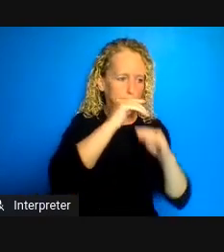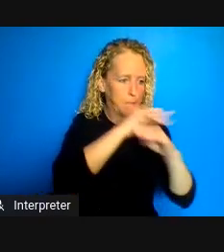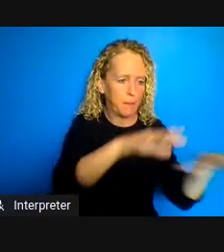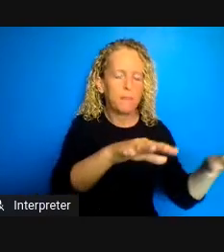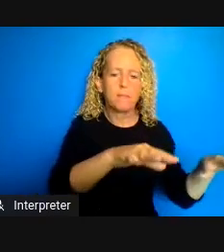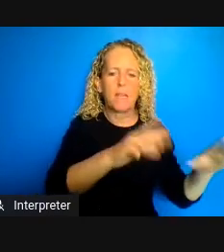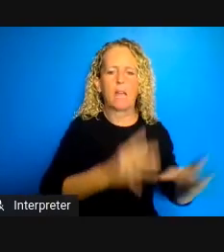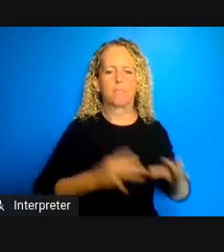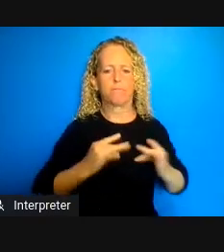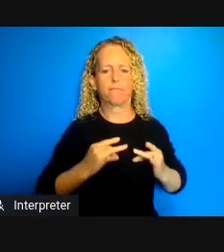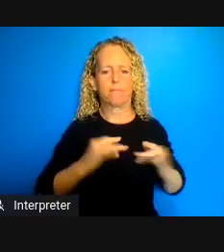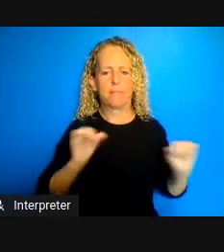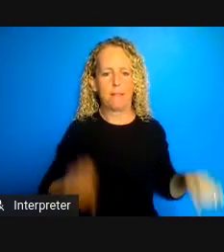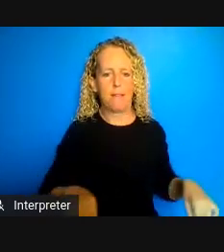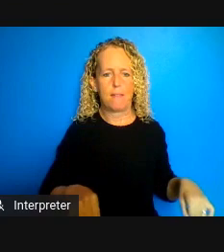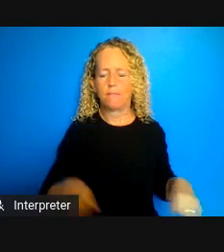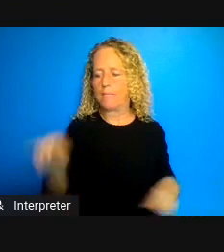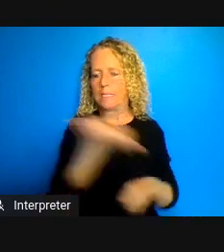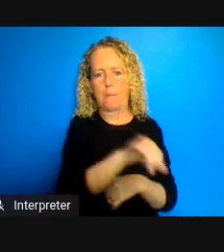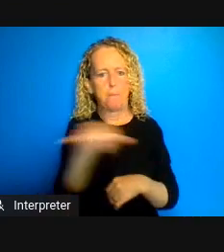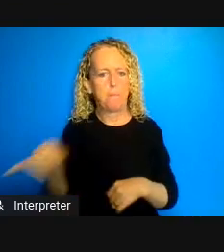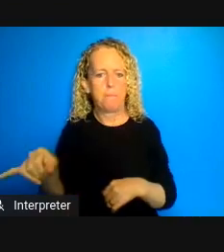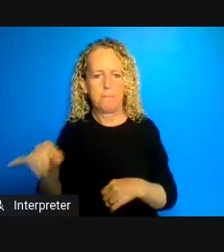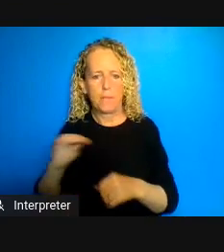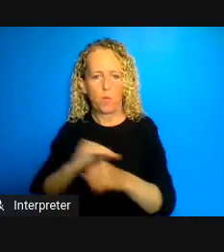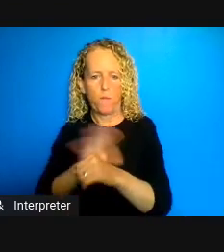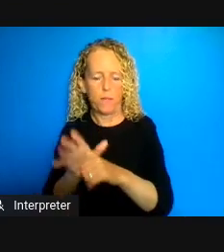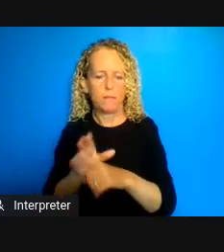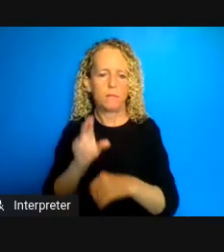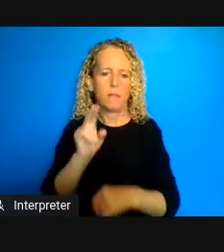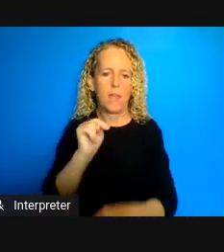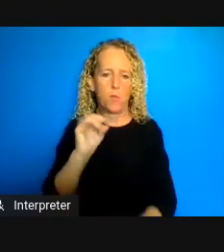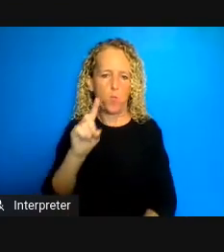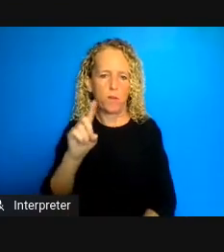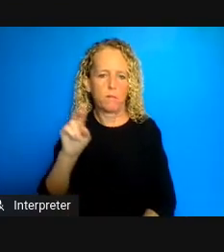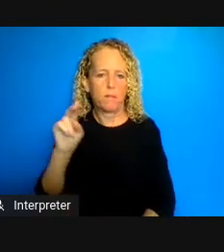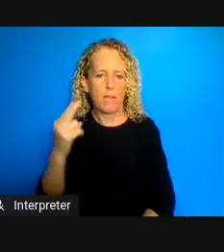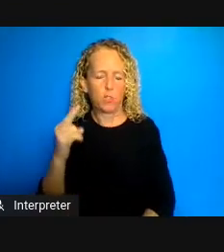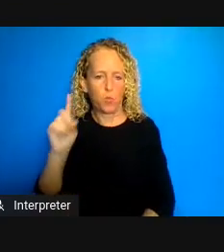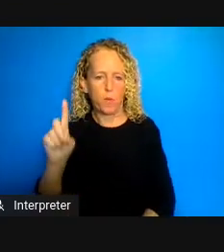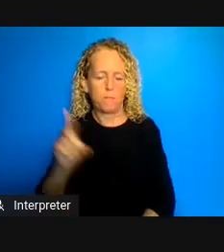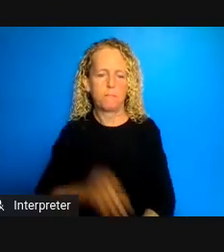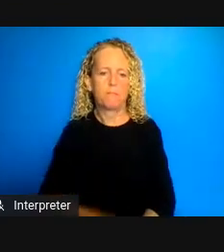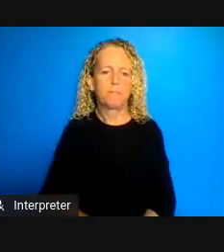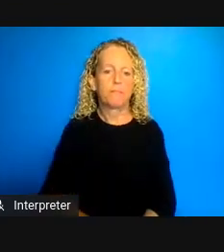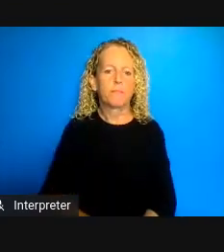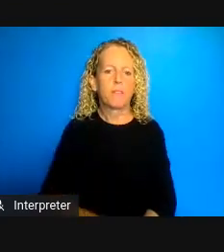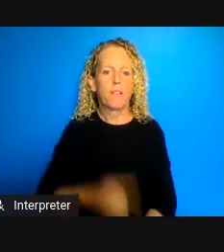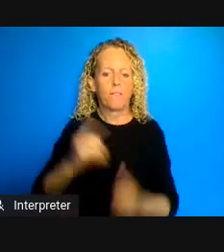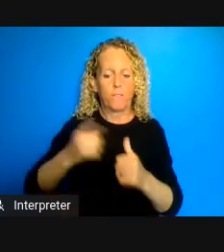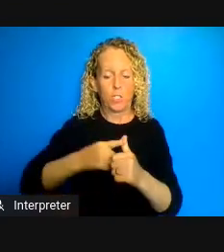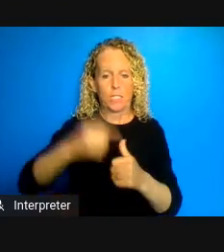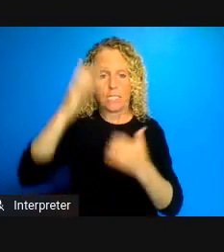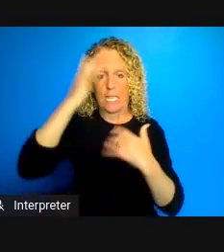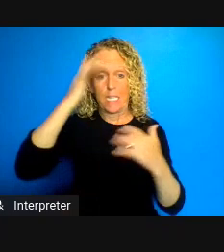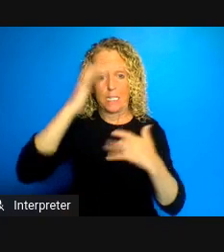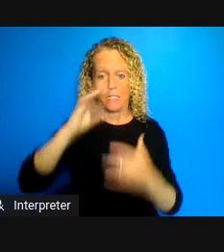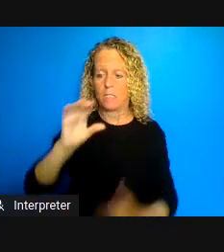so the first wave um 25% of the people who ended up in the ICU were indigenous